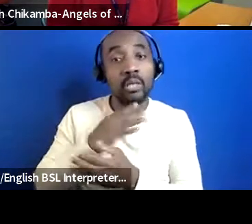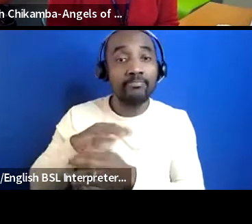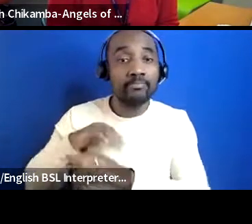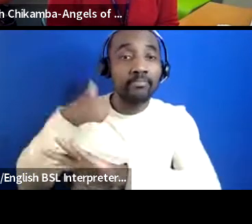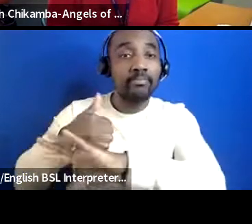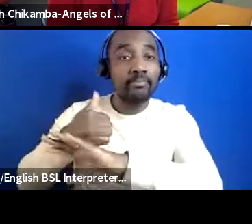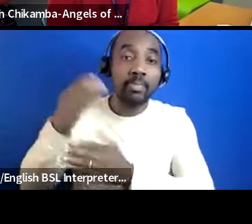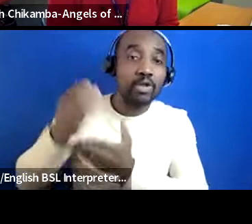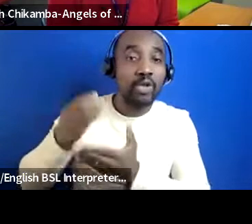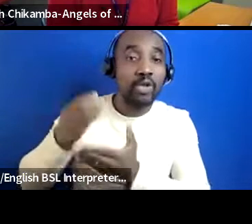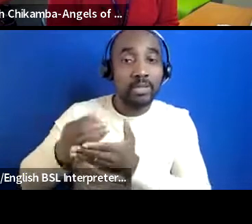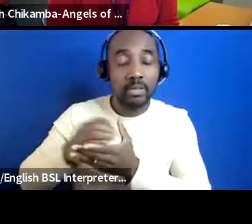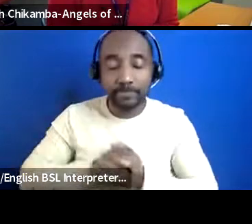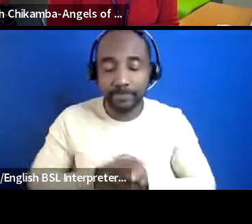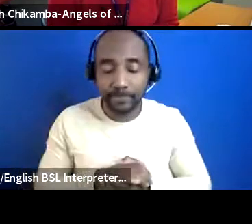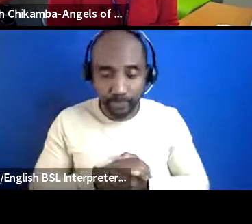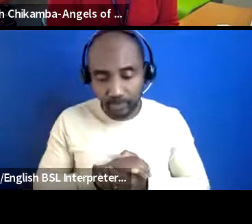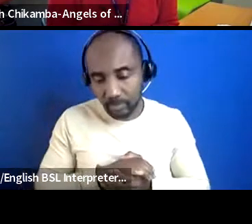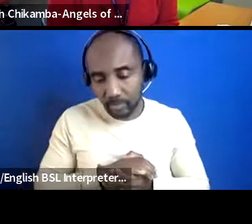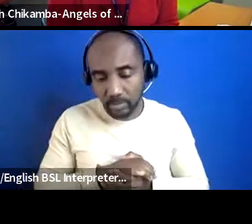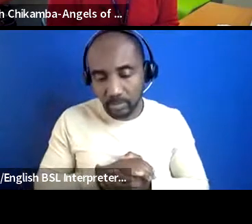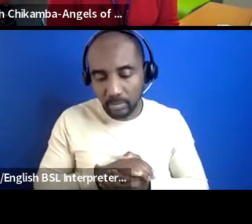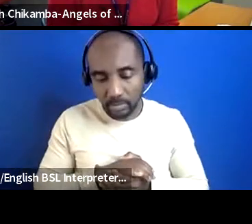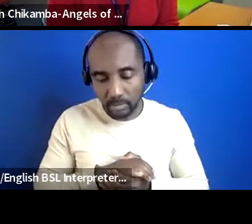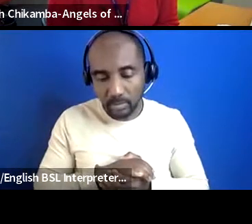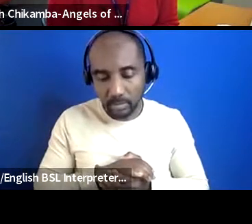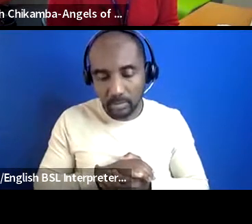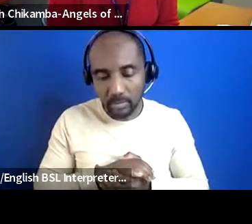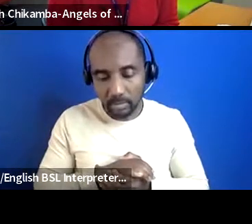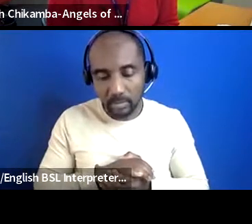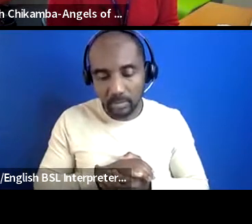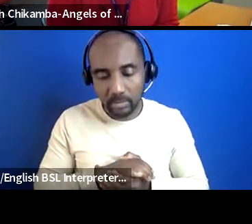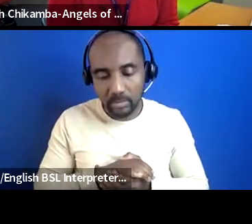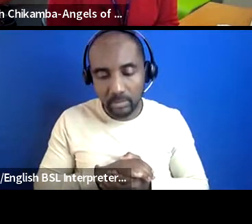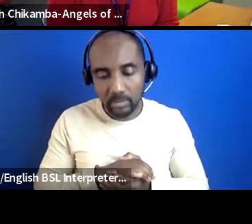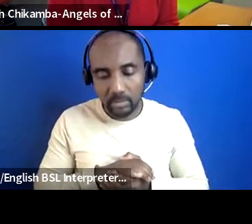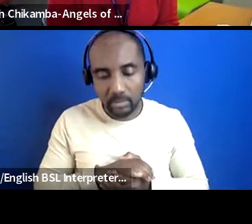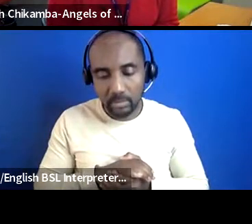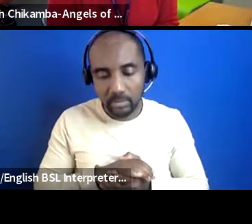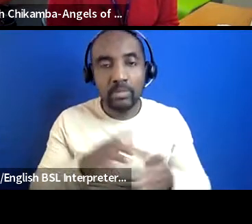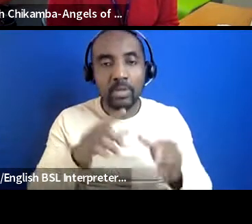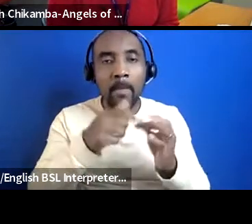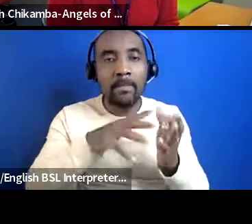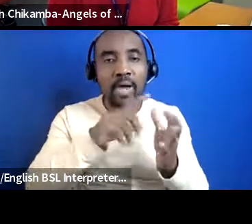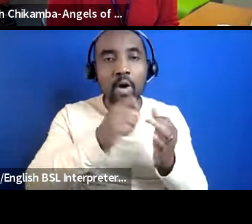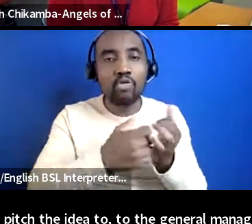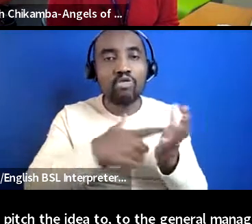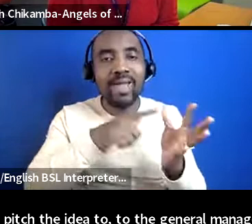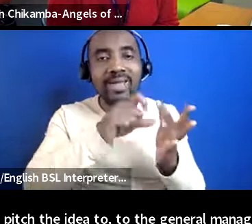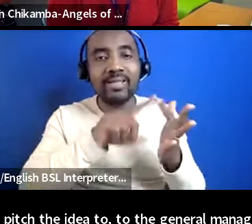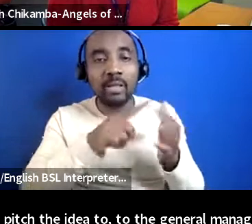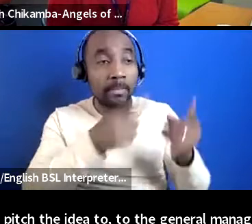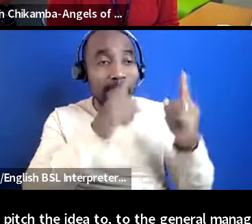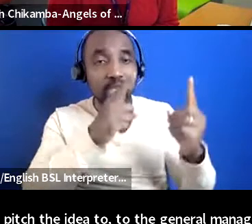pitched the idea to uh to the general manager at the at belgrade um and it was just before she was